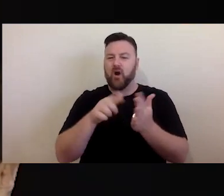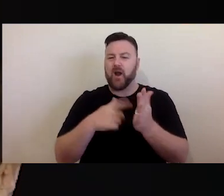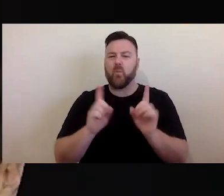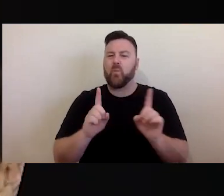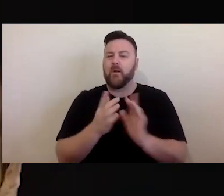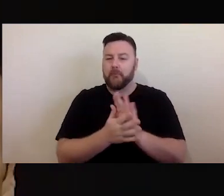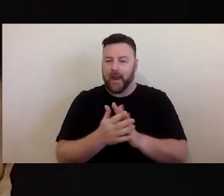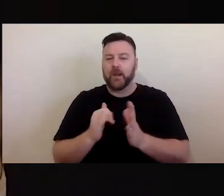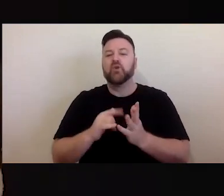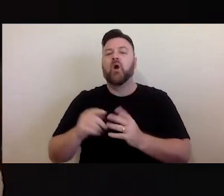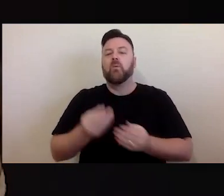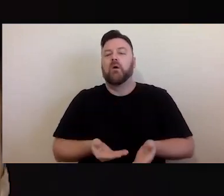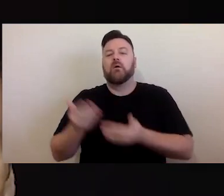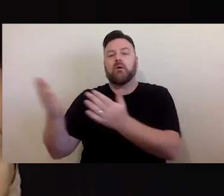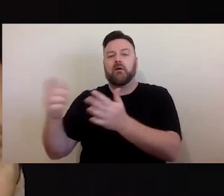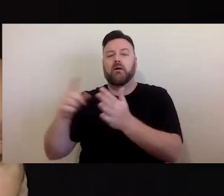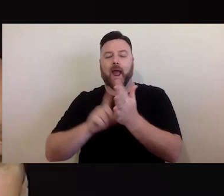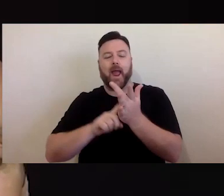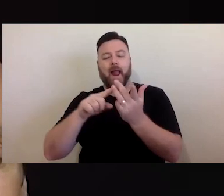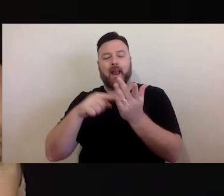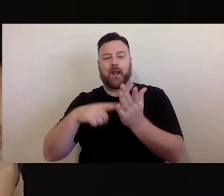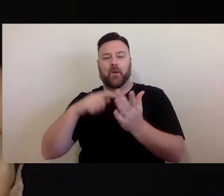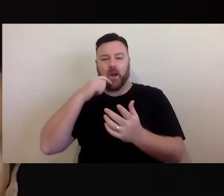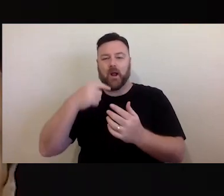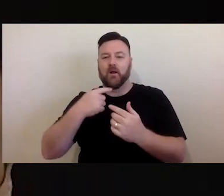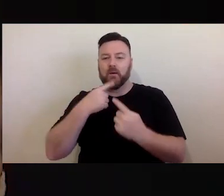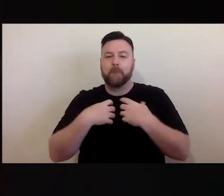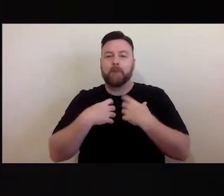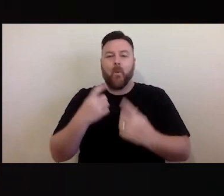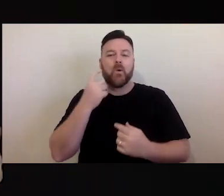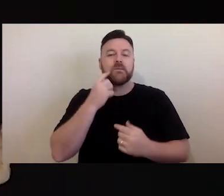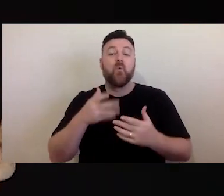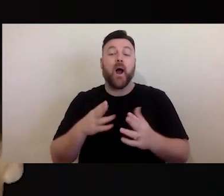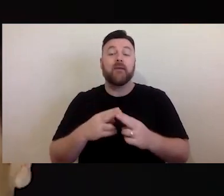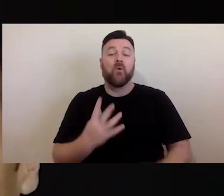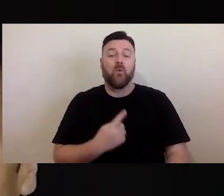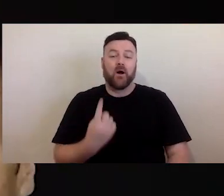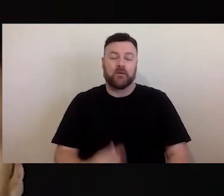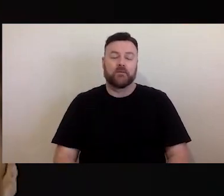simpler for us to explore. Elliott made his career helping artists and